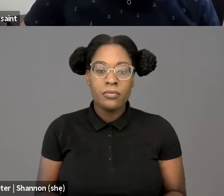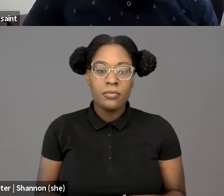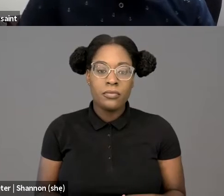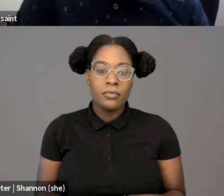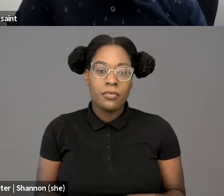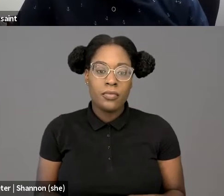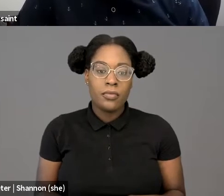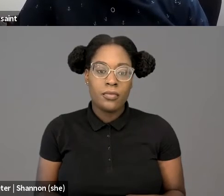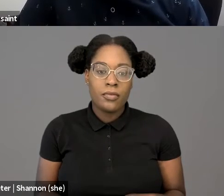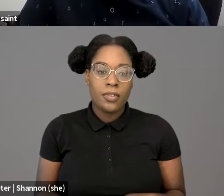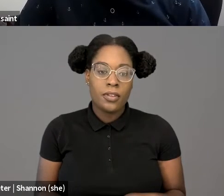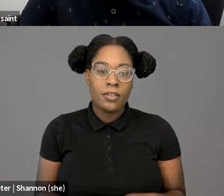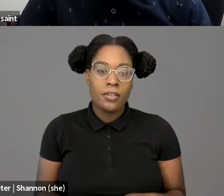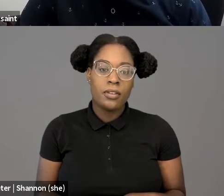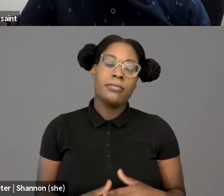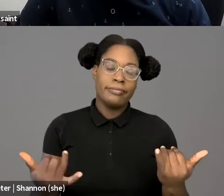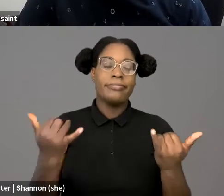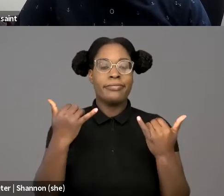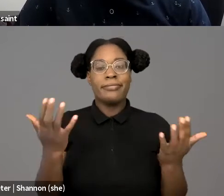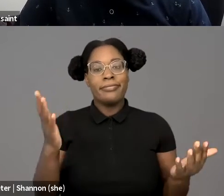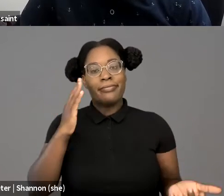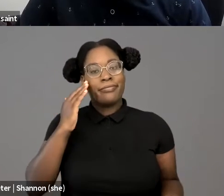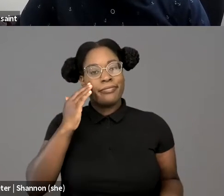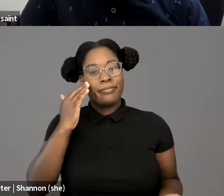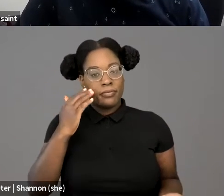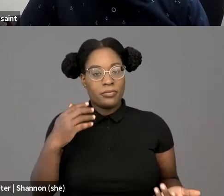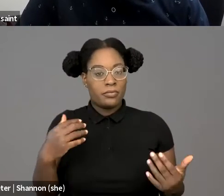at the time and Black and Brown people are already heavily surveilled.